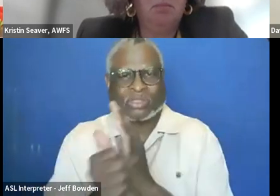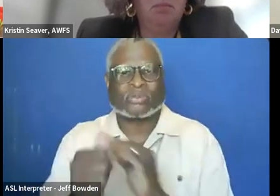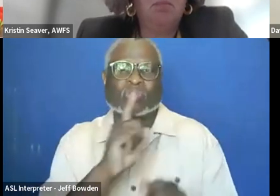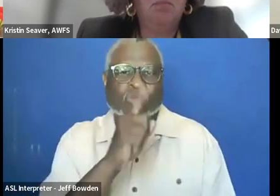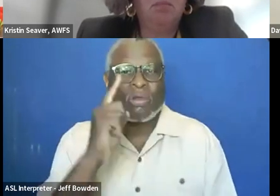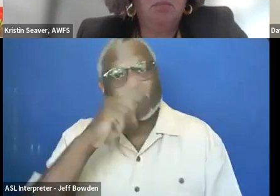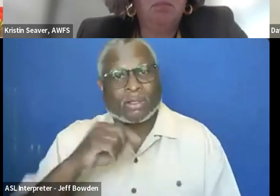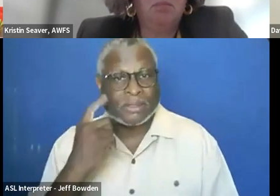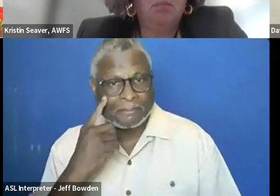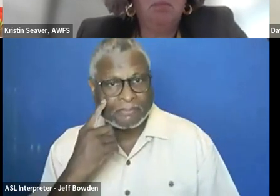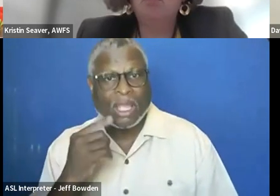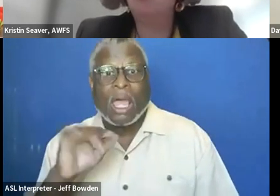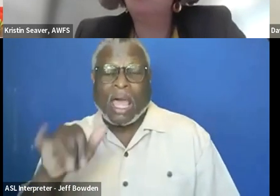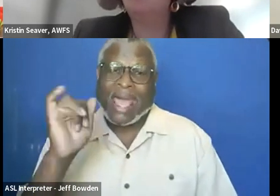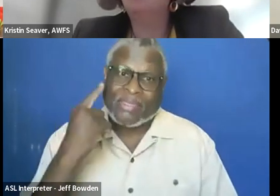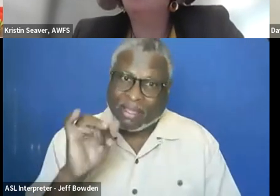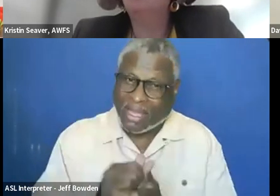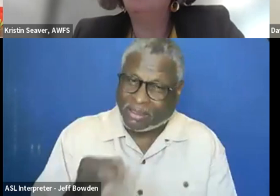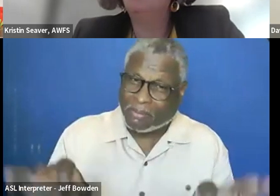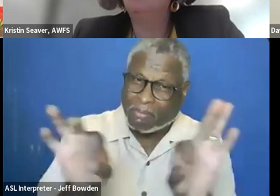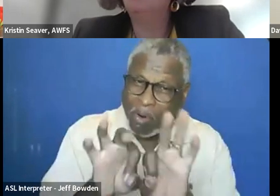That is the key thing that saves the user time.